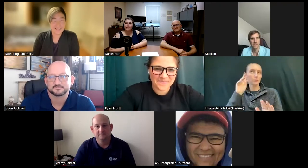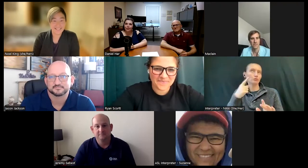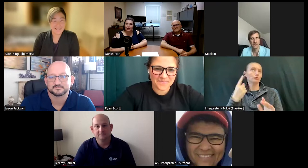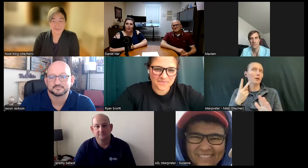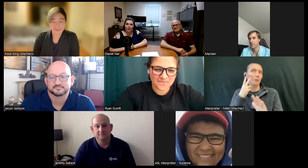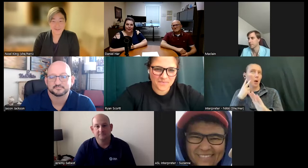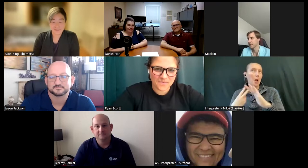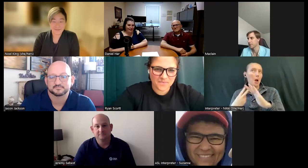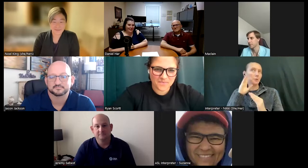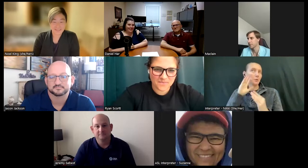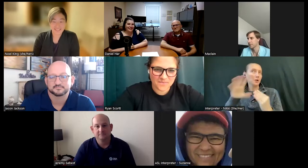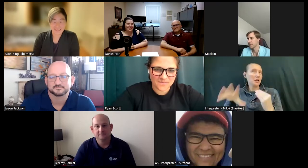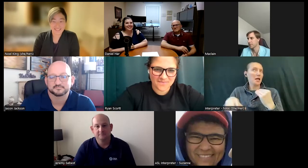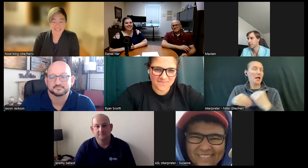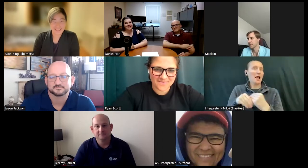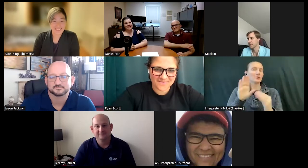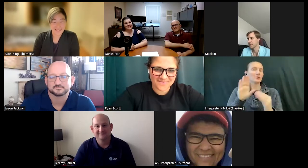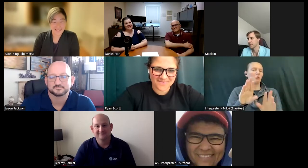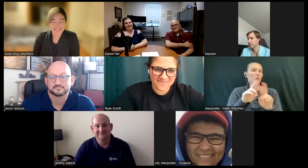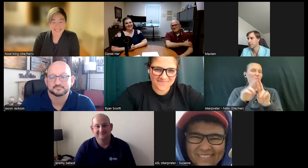adding those to your resume.